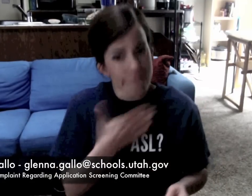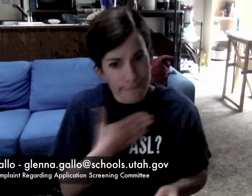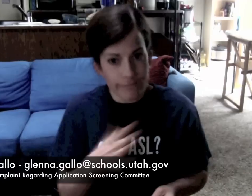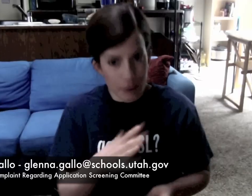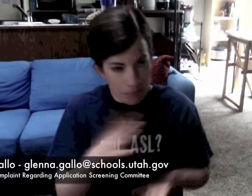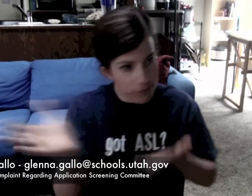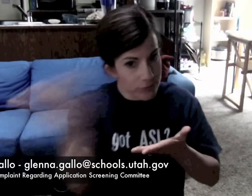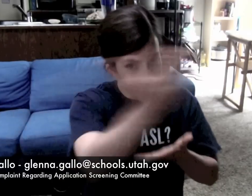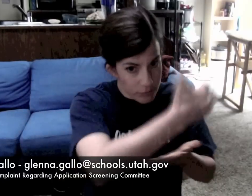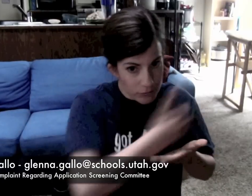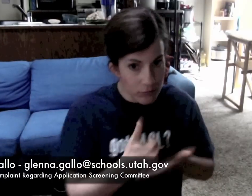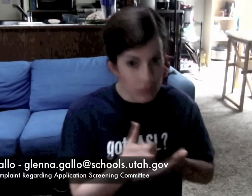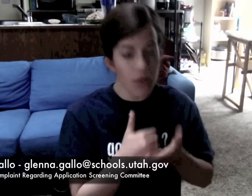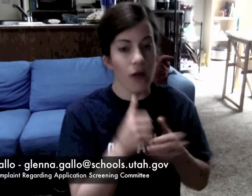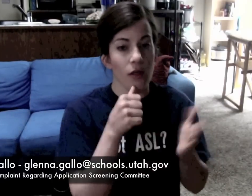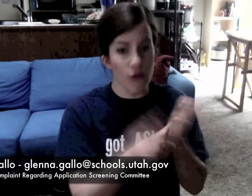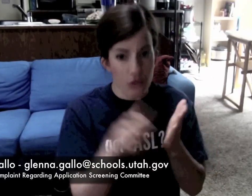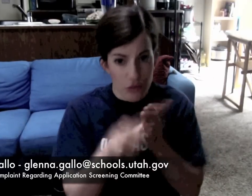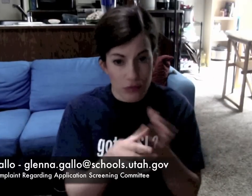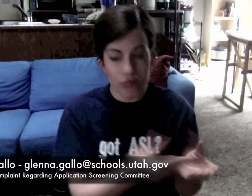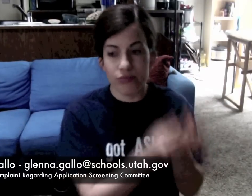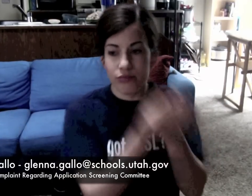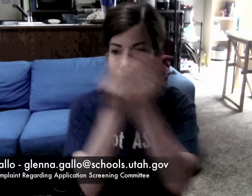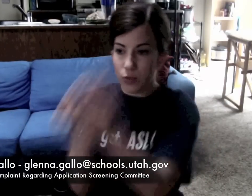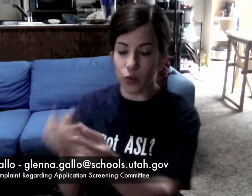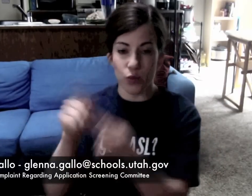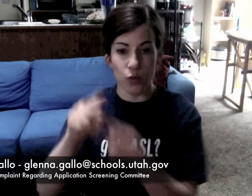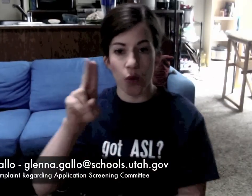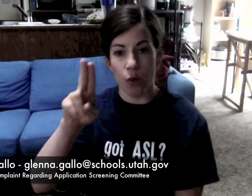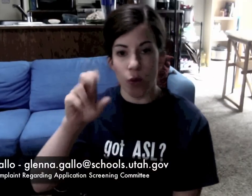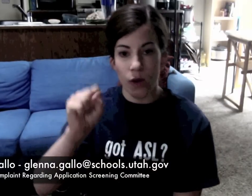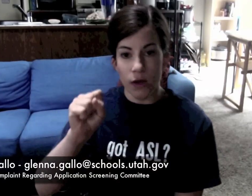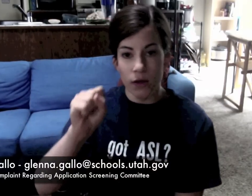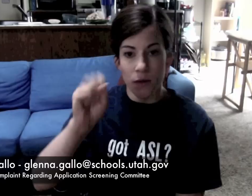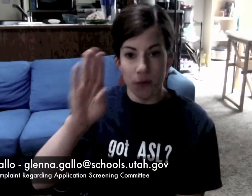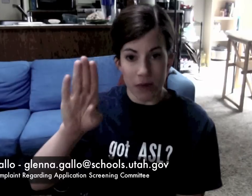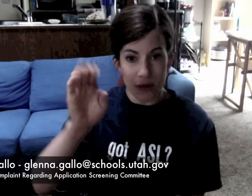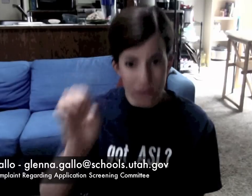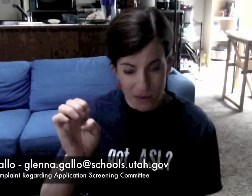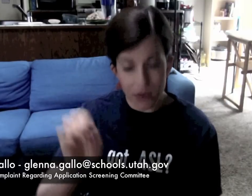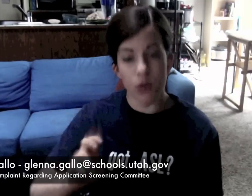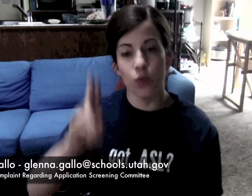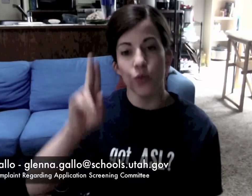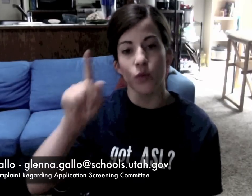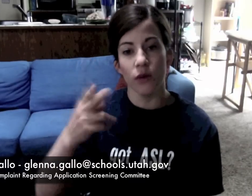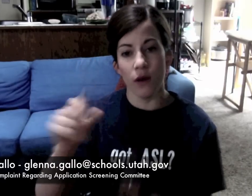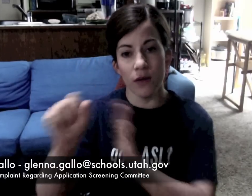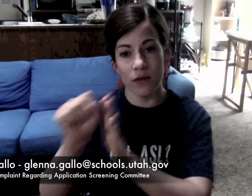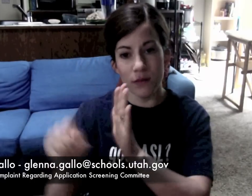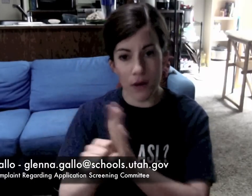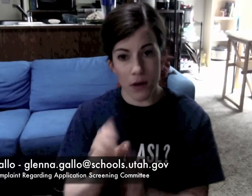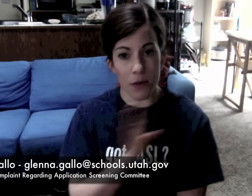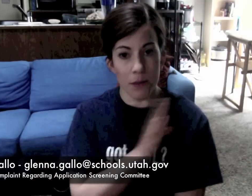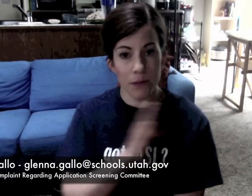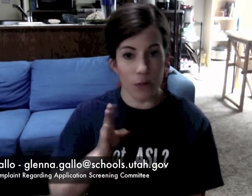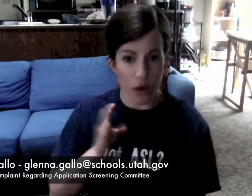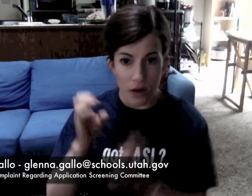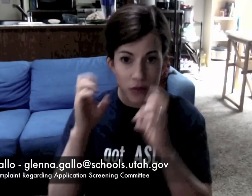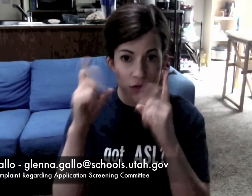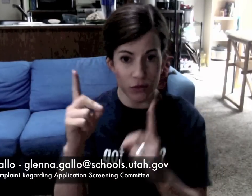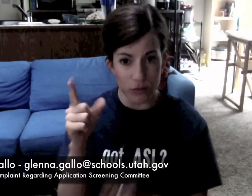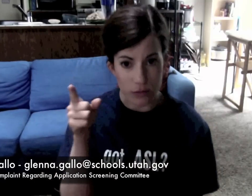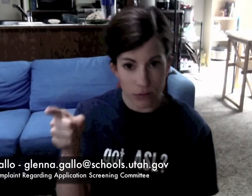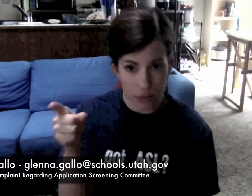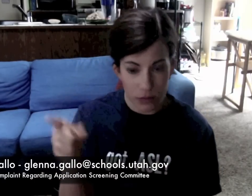She was willing to compile the letters and present them to USBE - Utah State Board of Education.